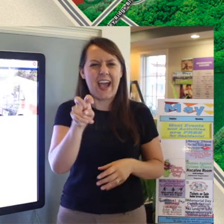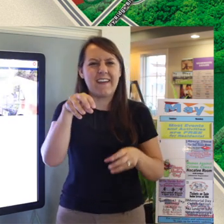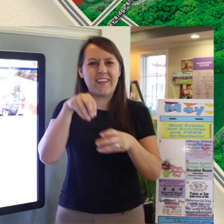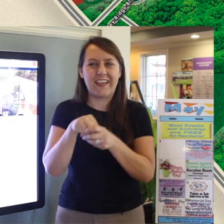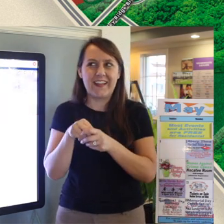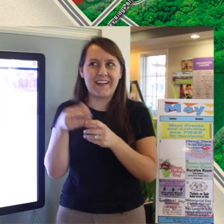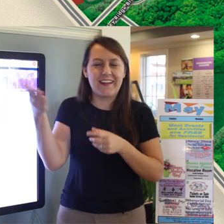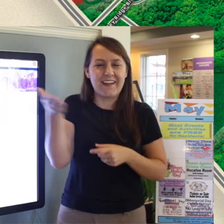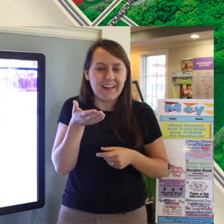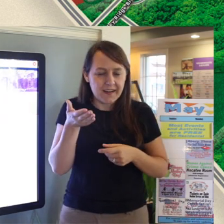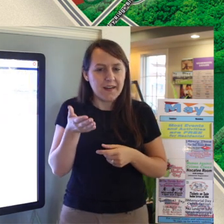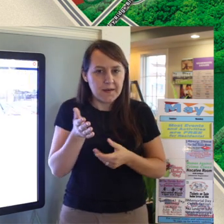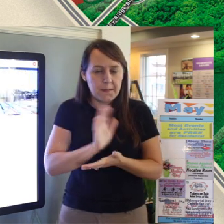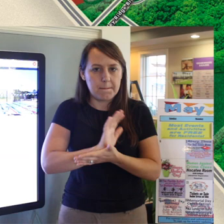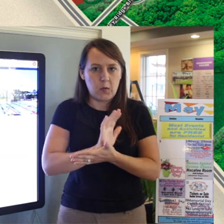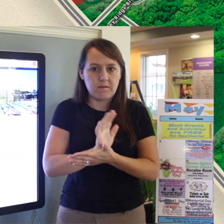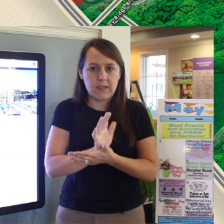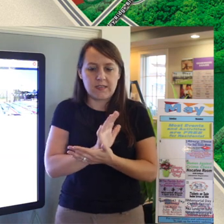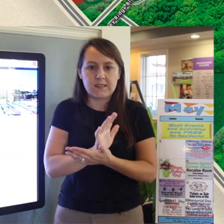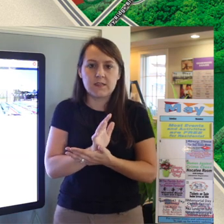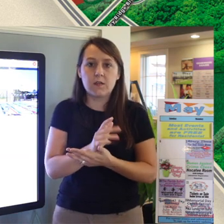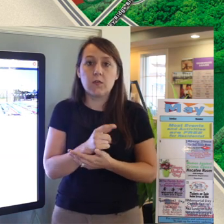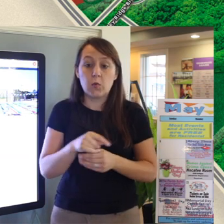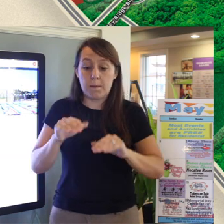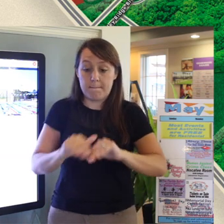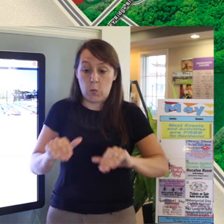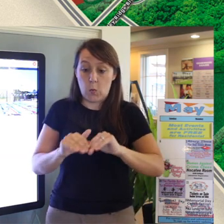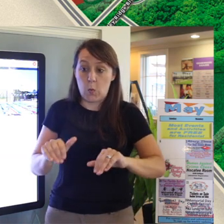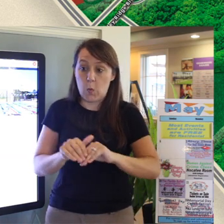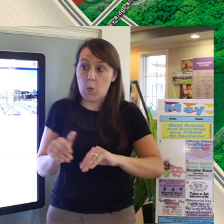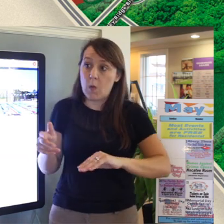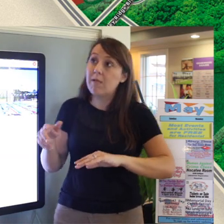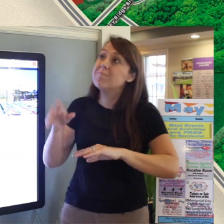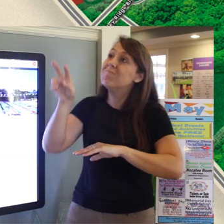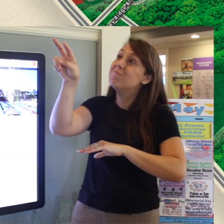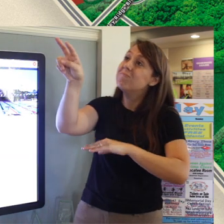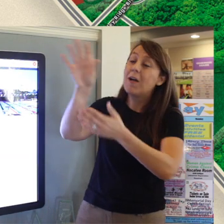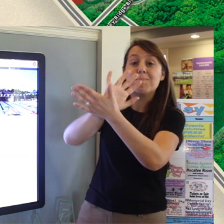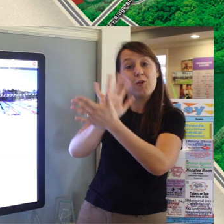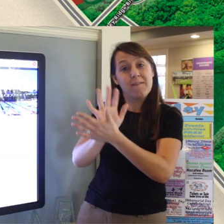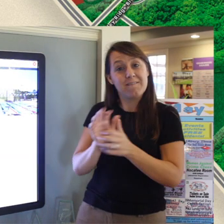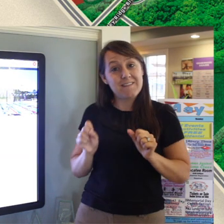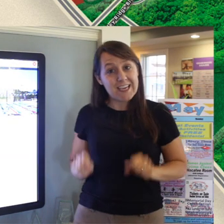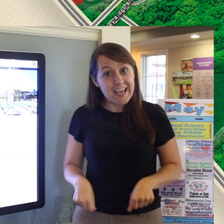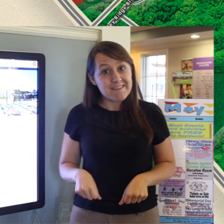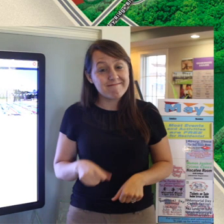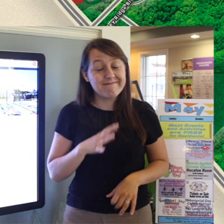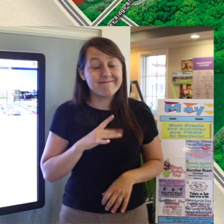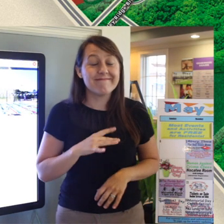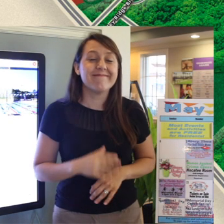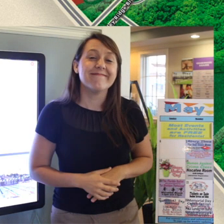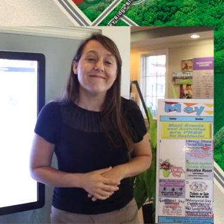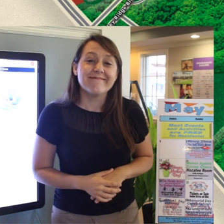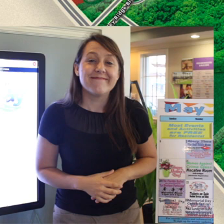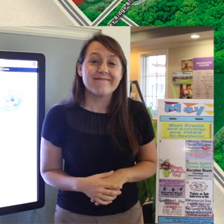So you can float around in the pool and watch the movie from the pool